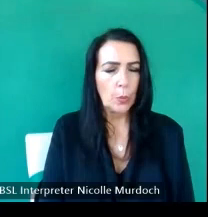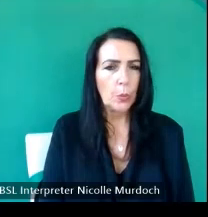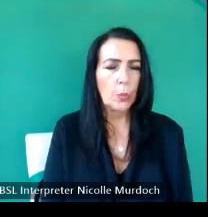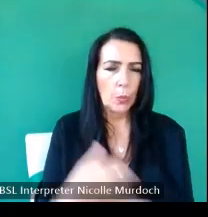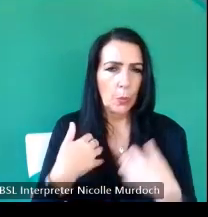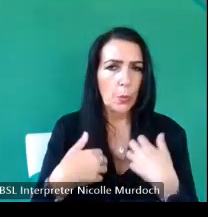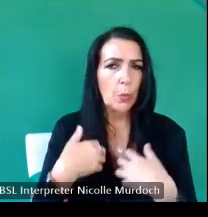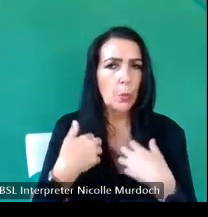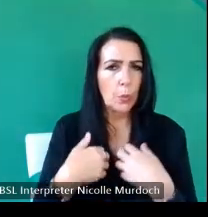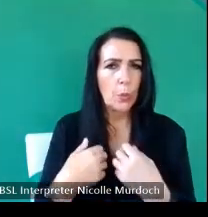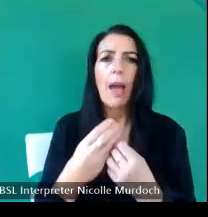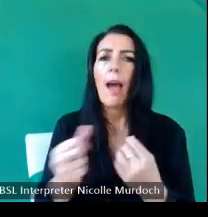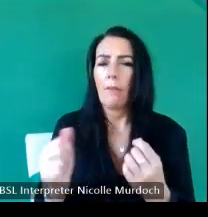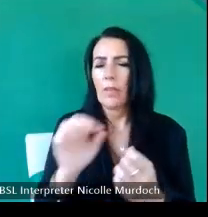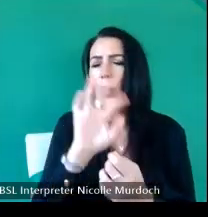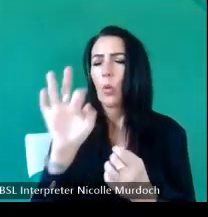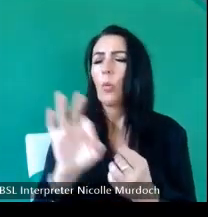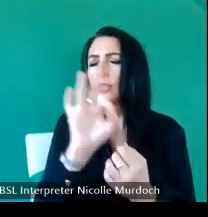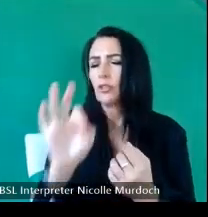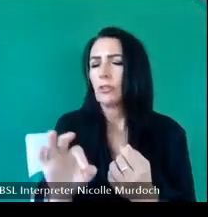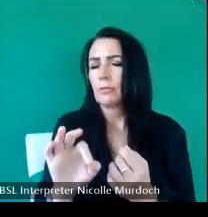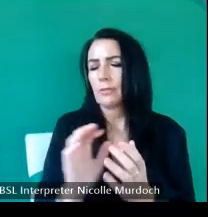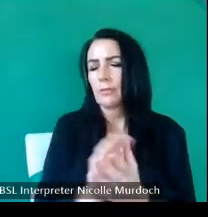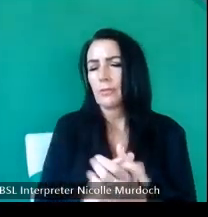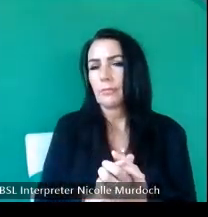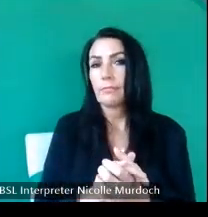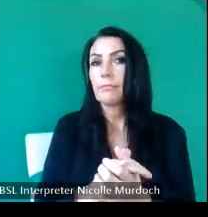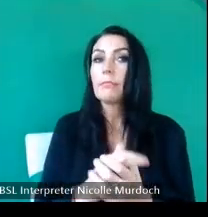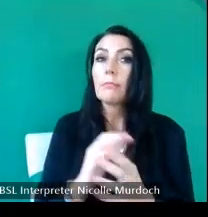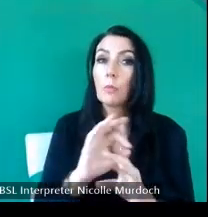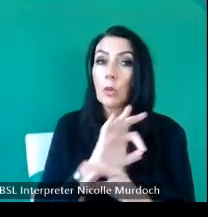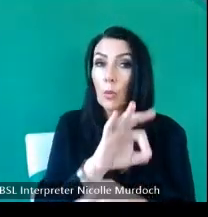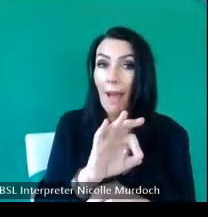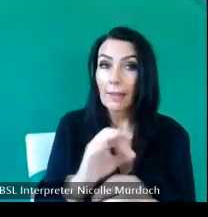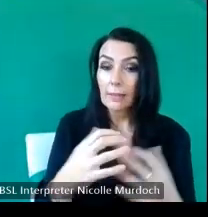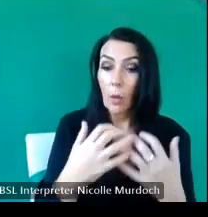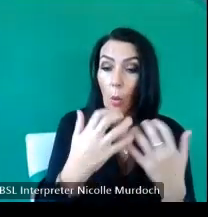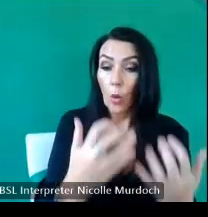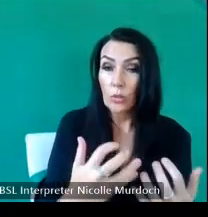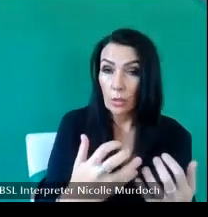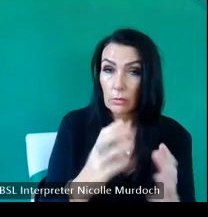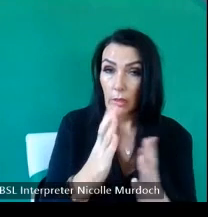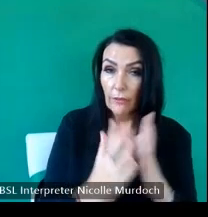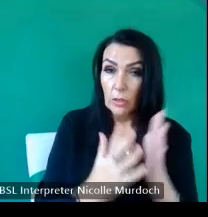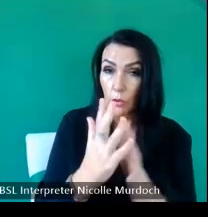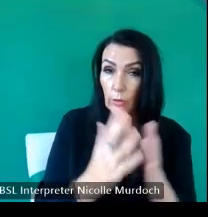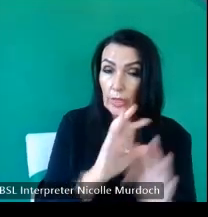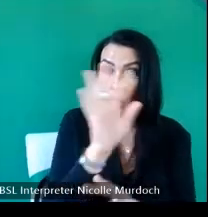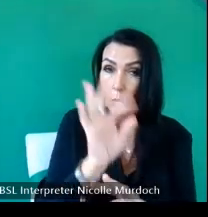through slido but first of all is there any live questions from the teams room that anybody wants